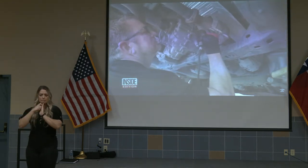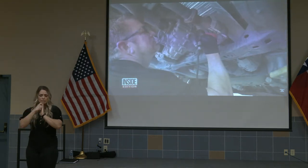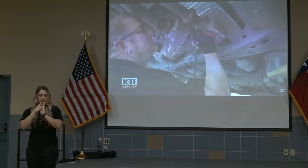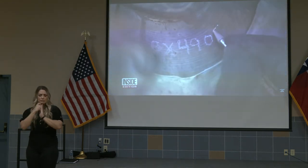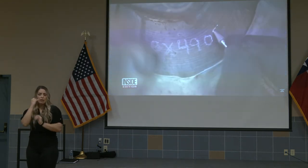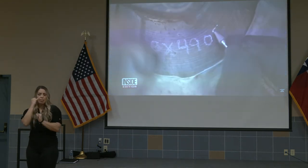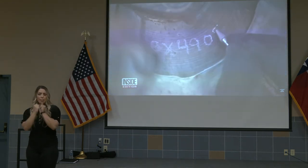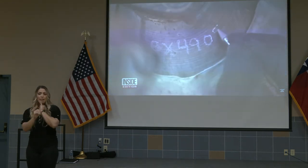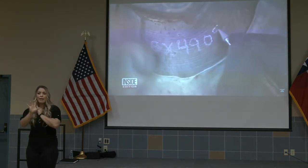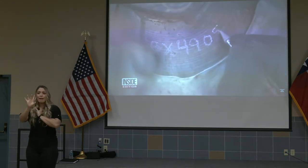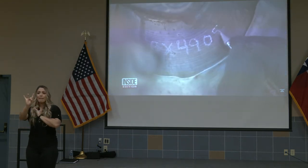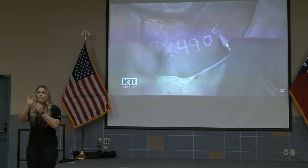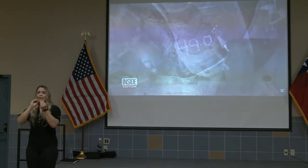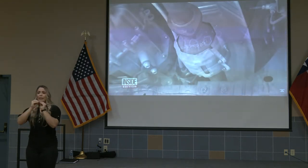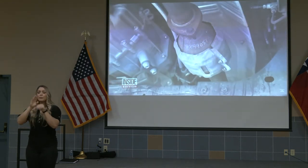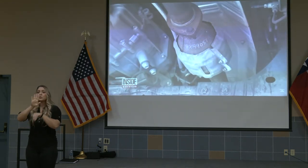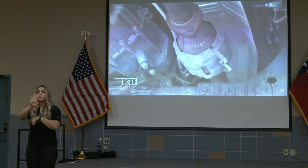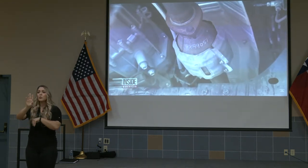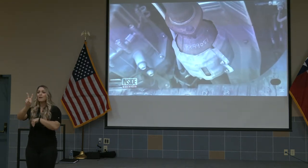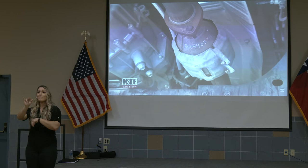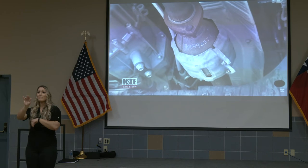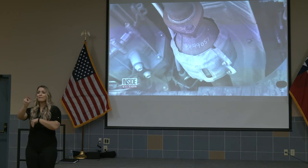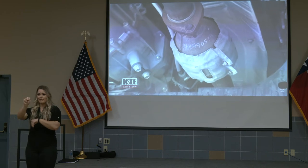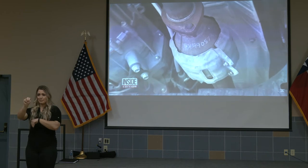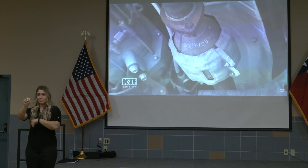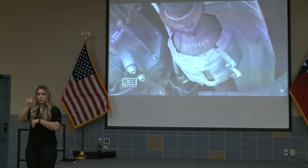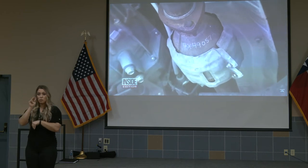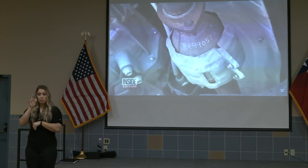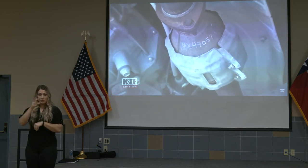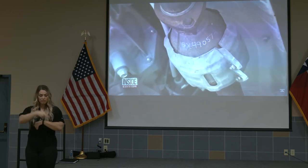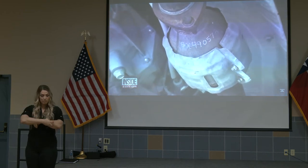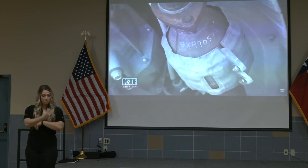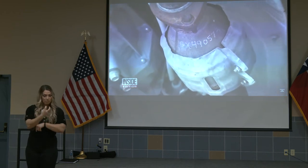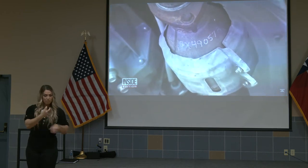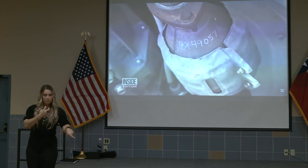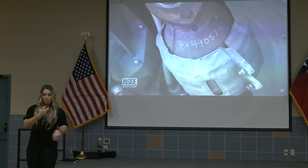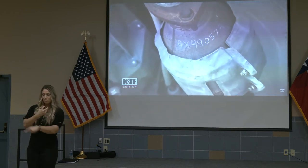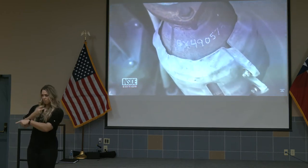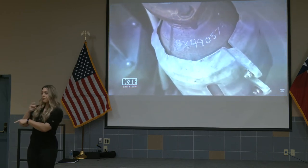characters of your VIN number on the converter so if it is stolen, they can track that thing down.